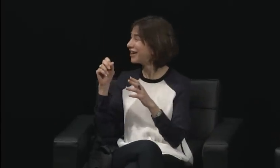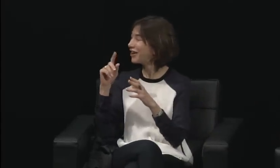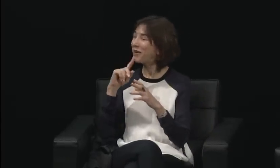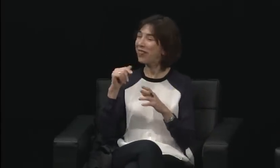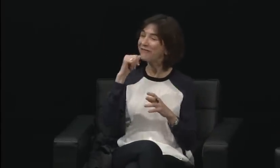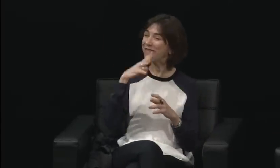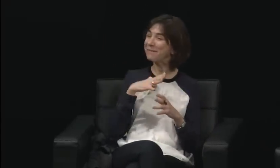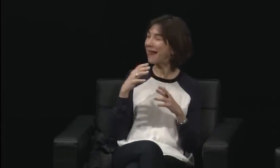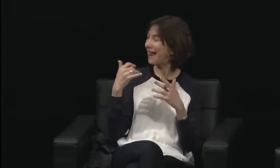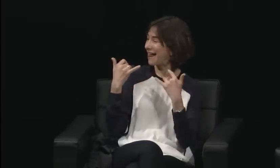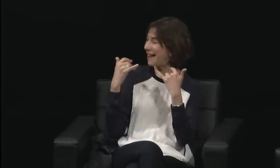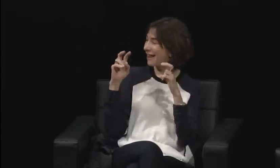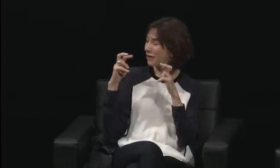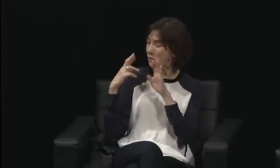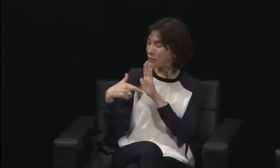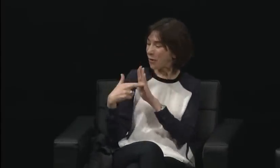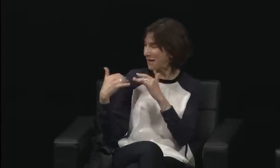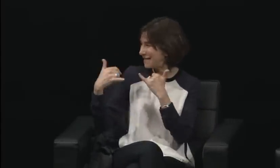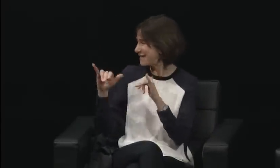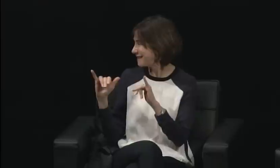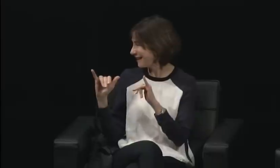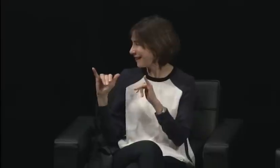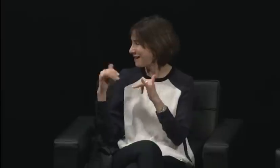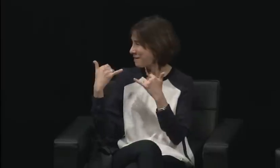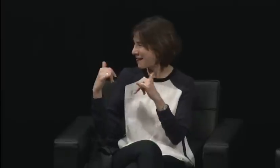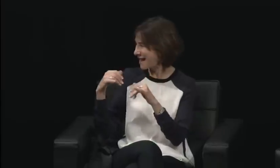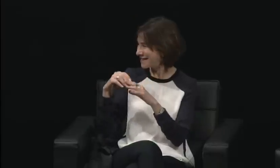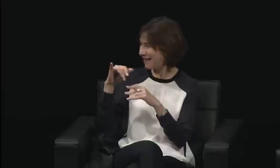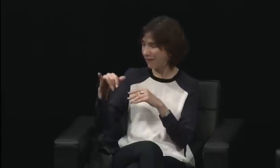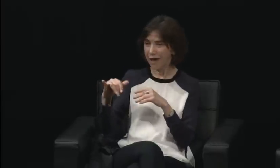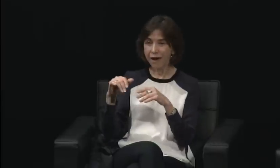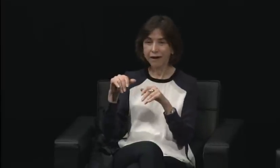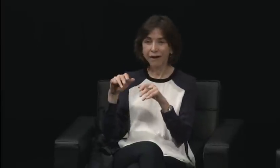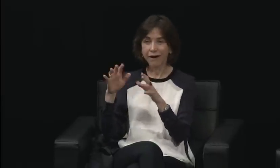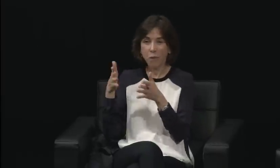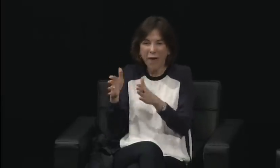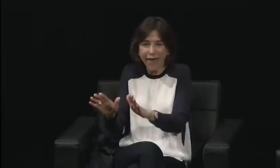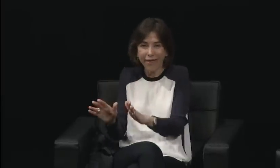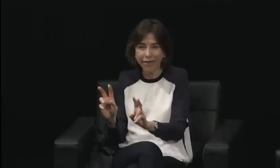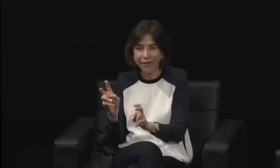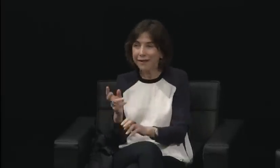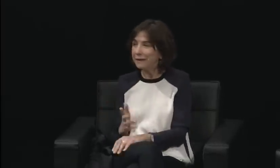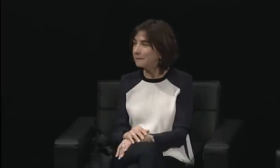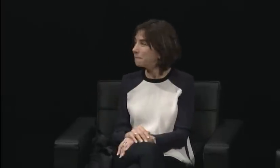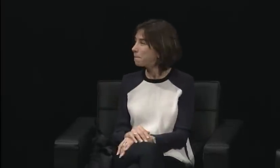I didn't mean to the media, but I think I meant to the people who were involved in the protest.